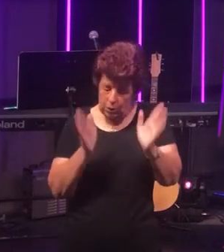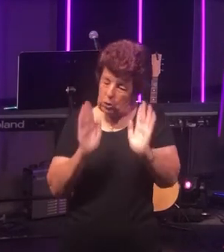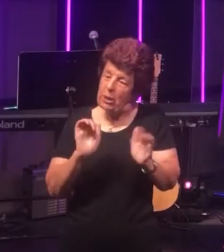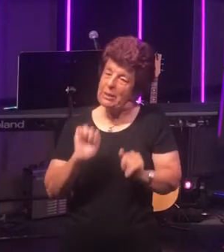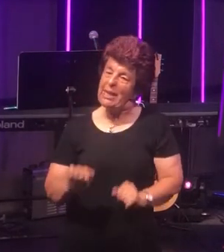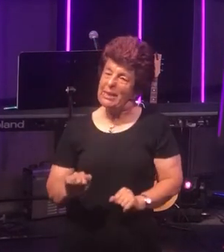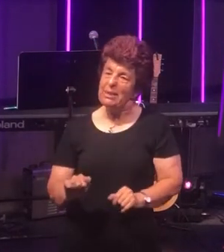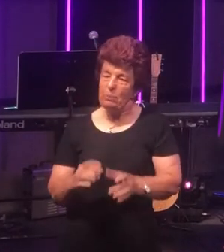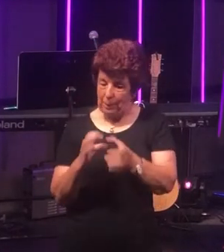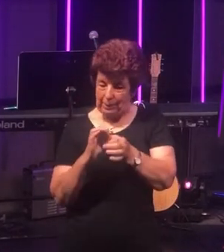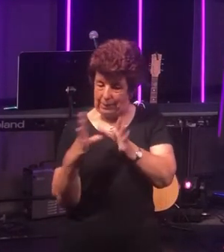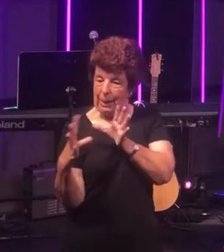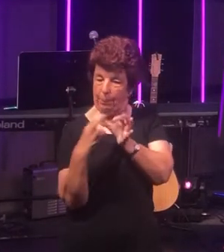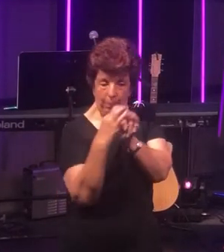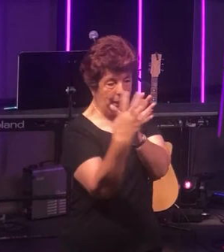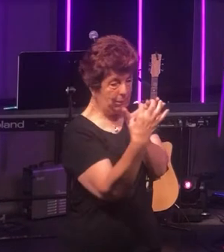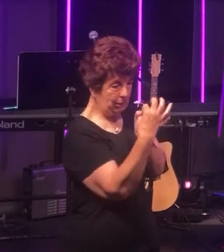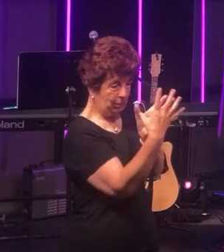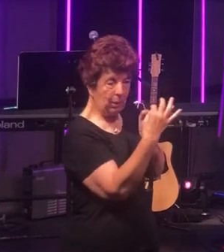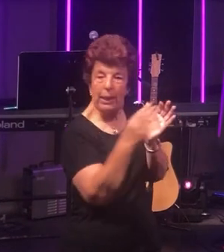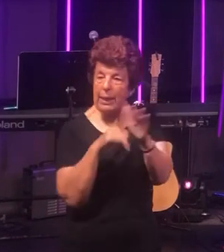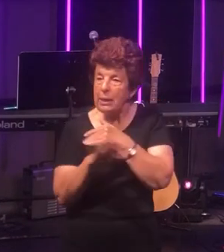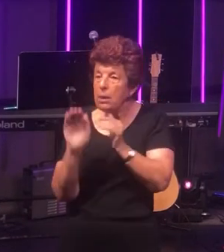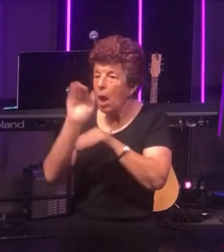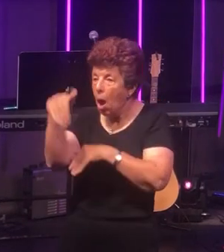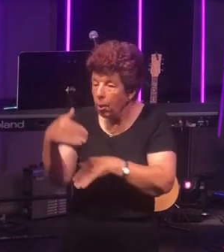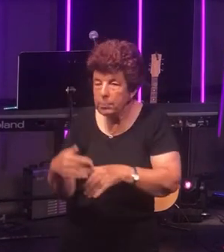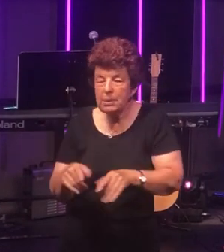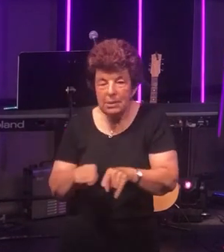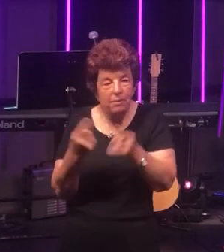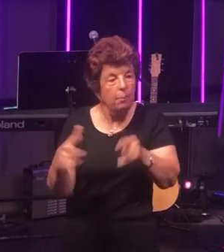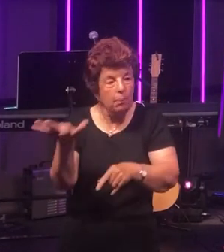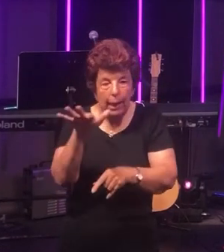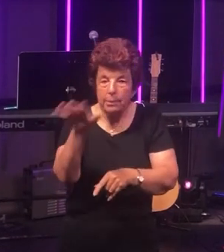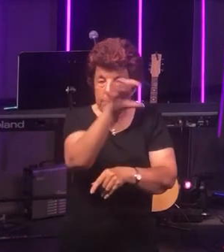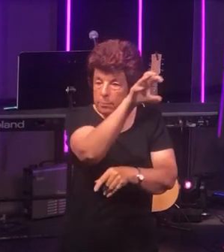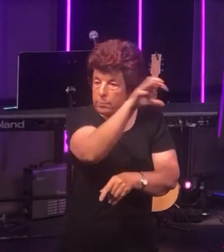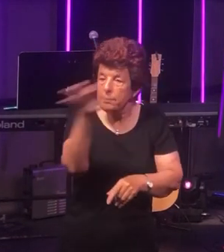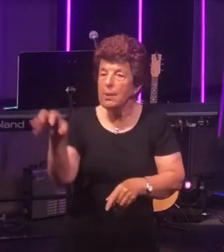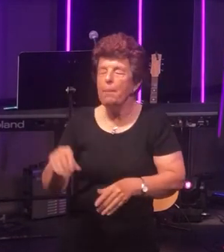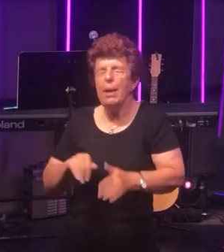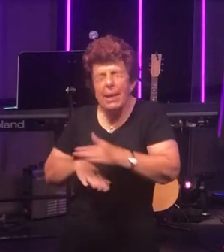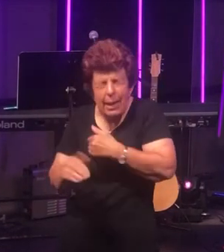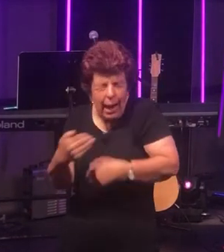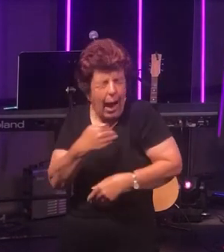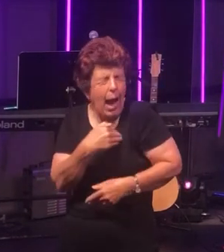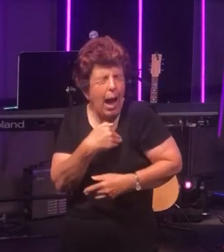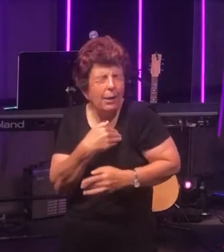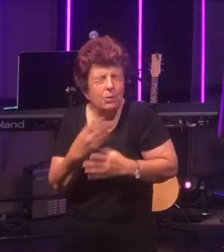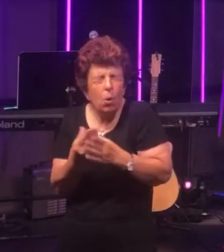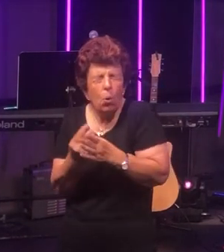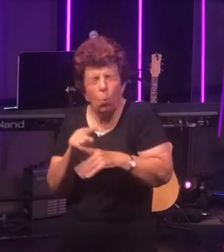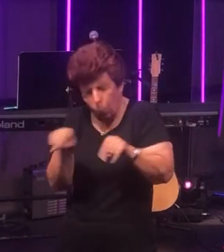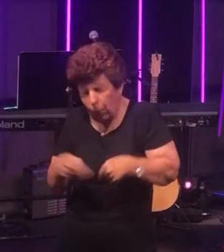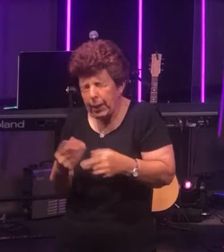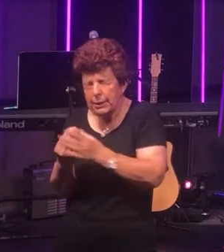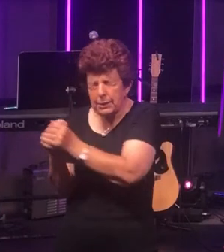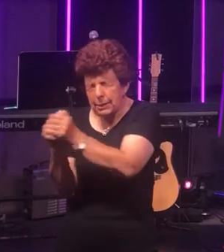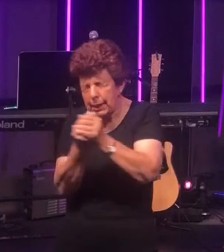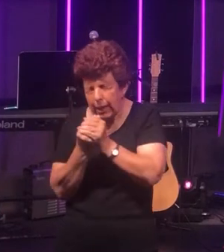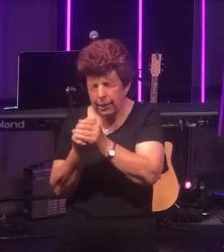today - in our homes, around the place - but in our hearts we are together today!